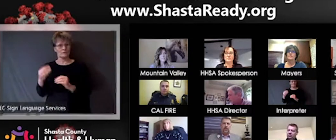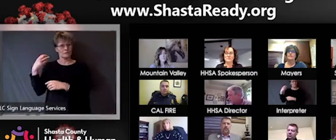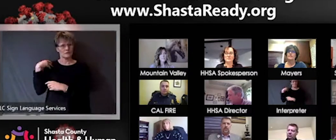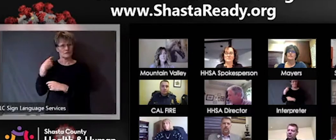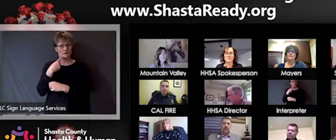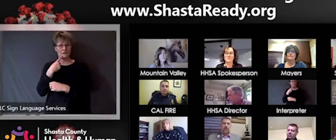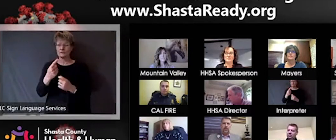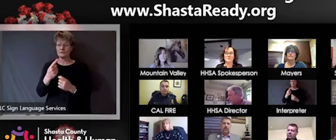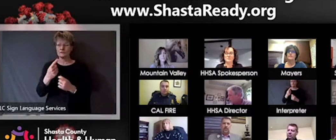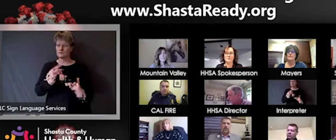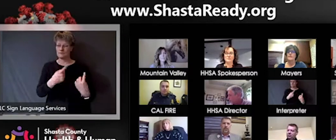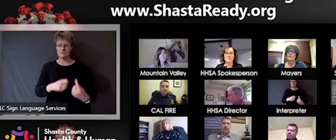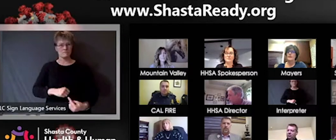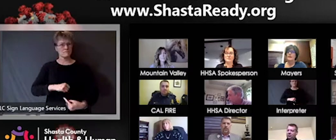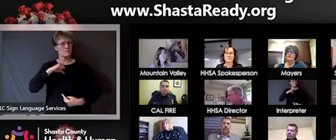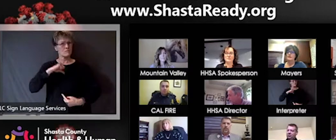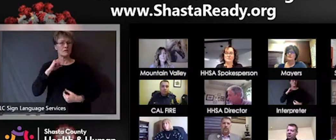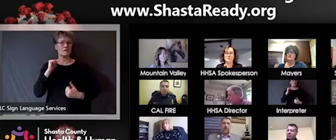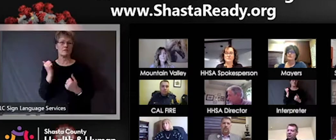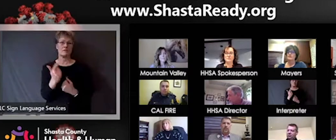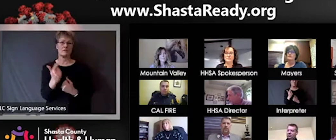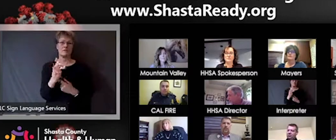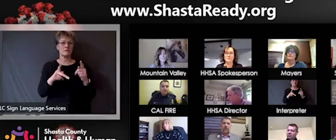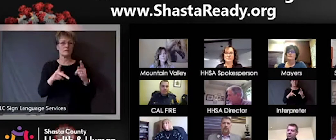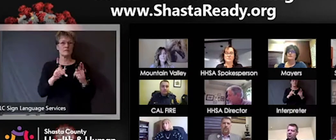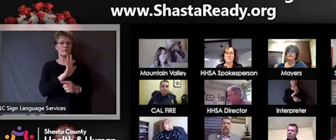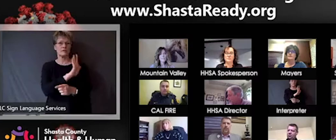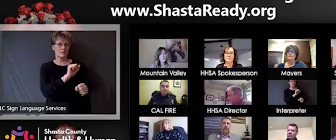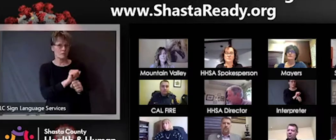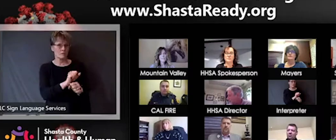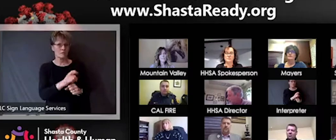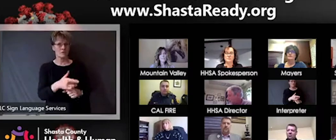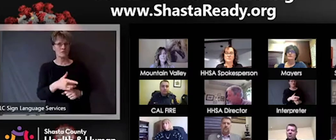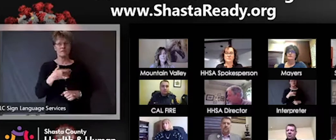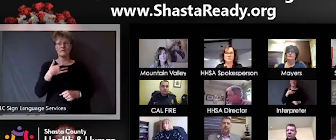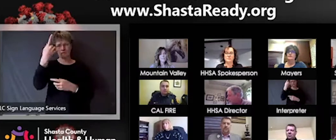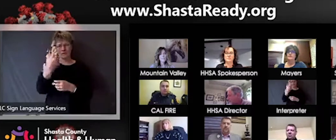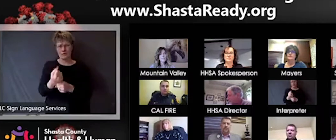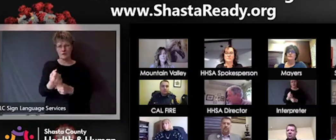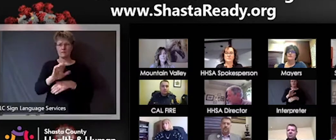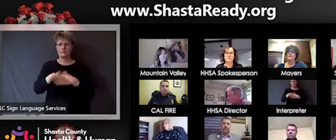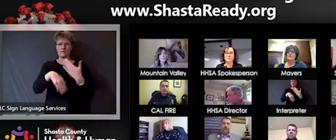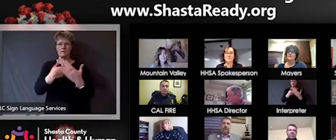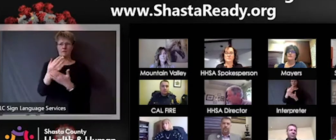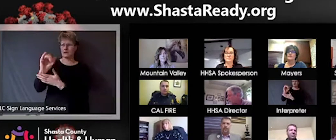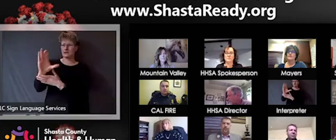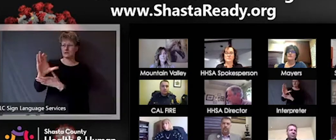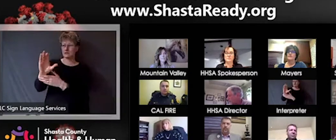they're doing. I feel very confident our whole IC team feels confident in what's